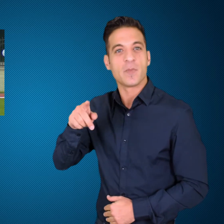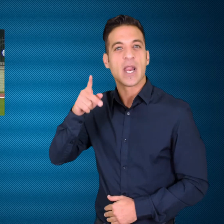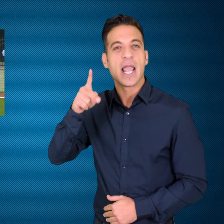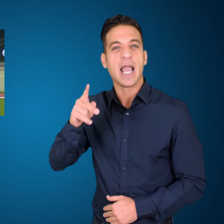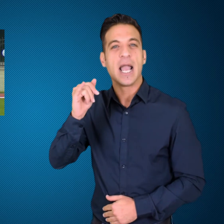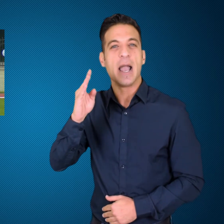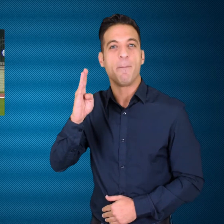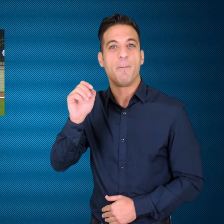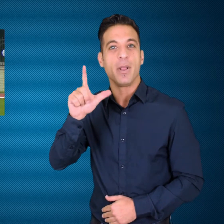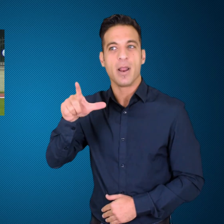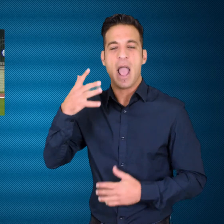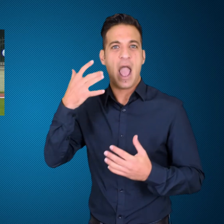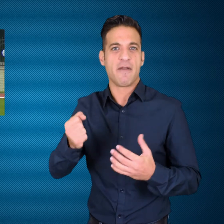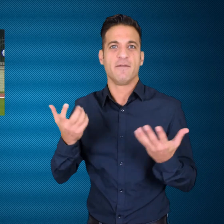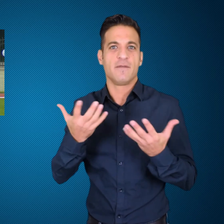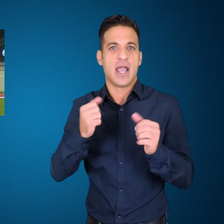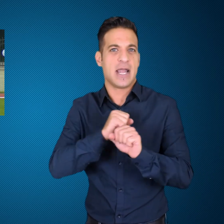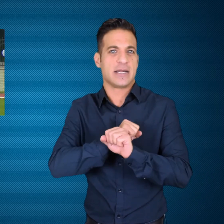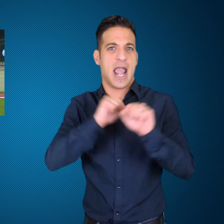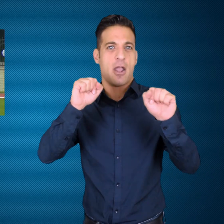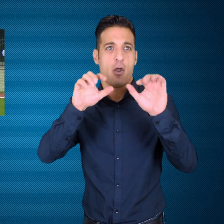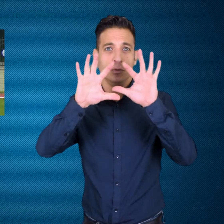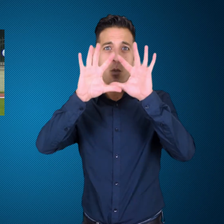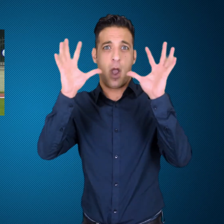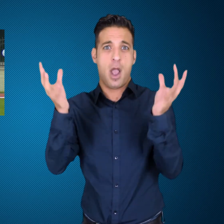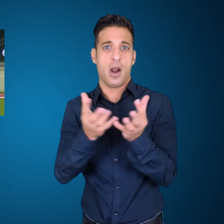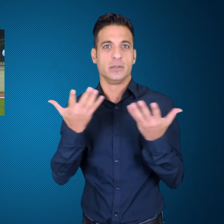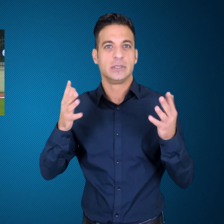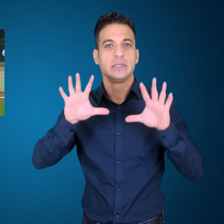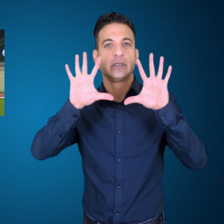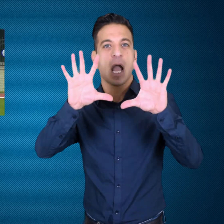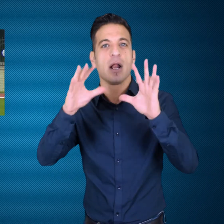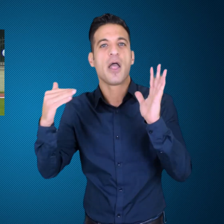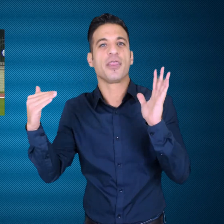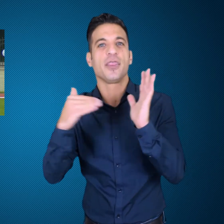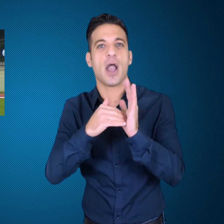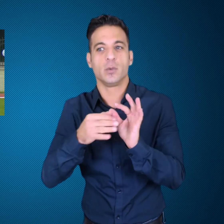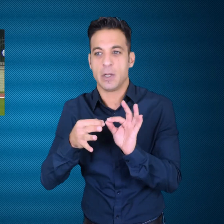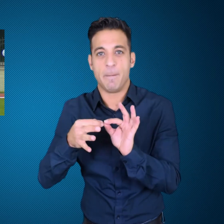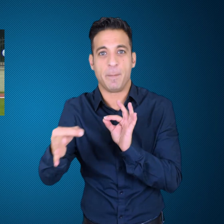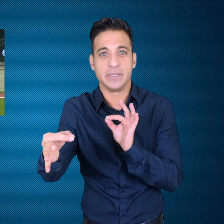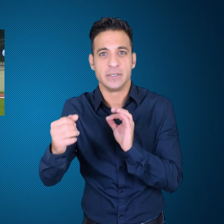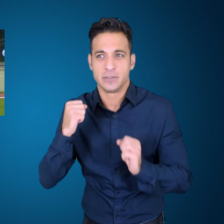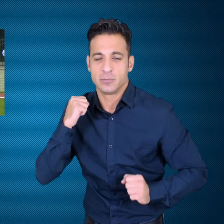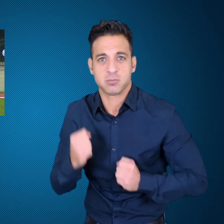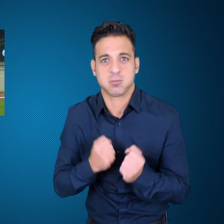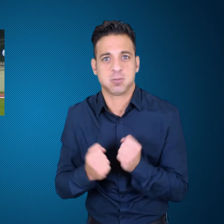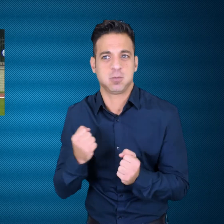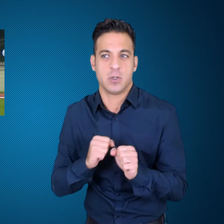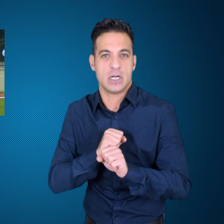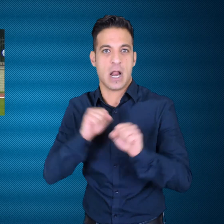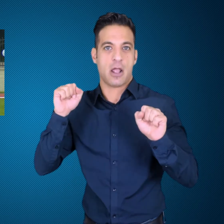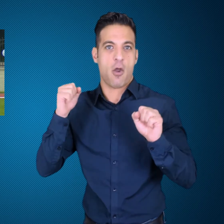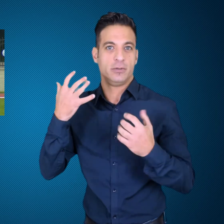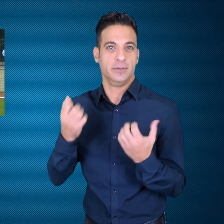Kibal holds world record in the 10,000